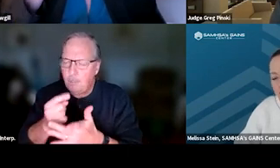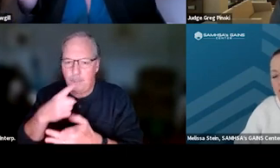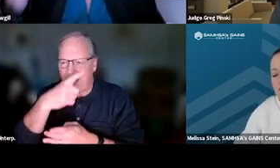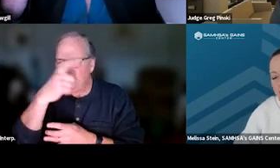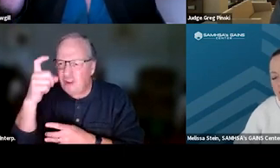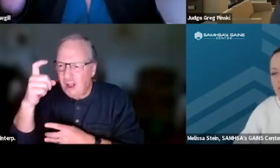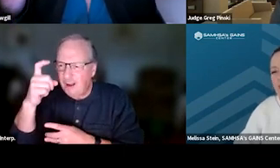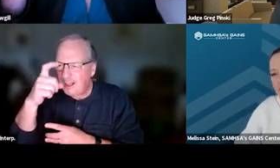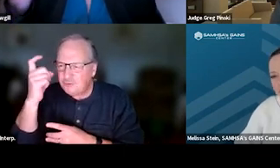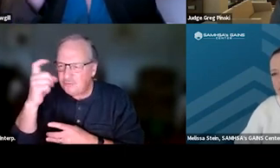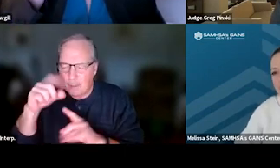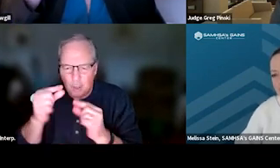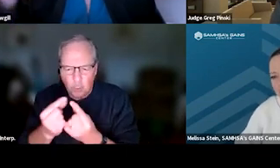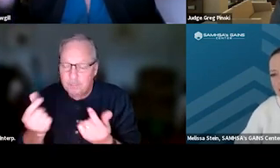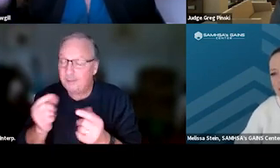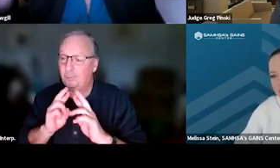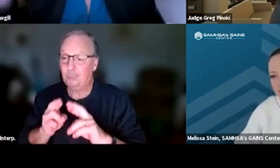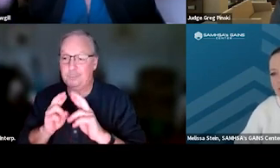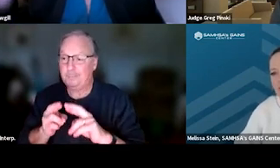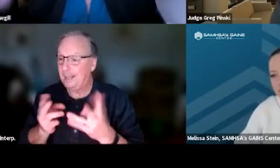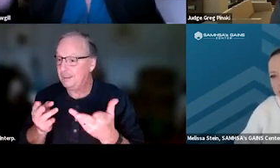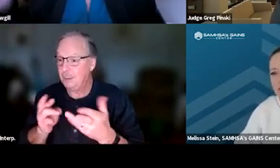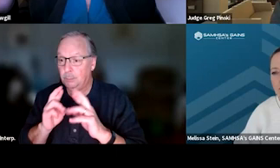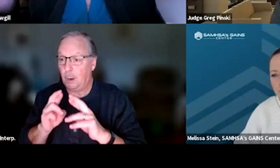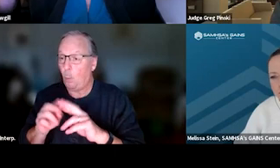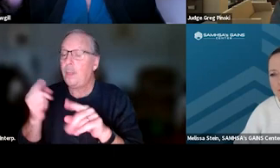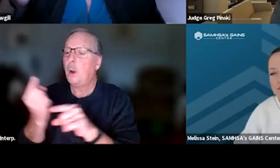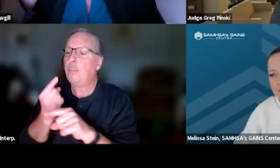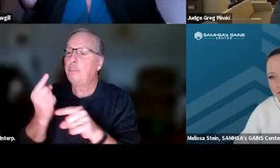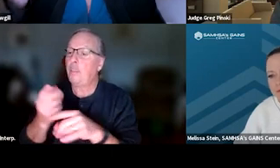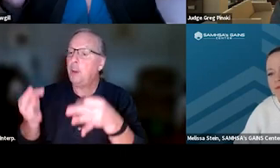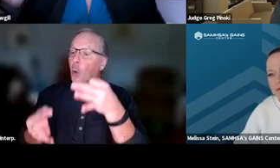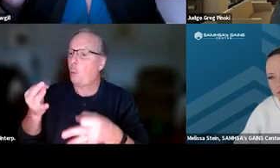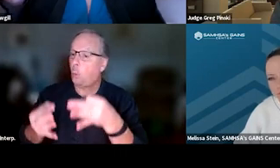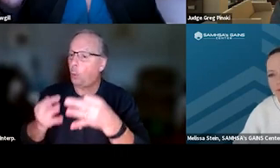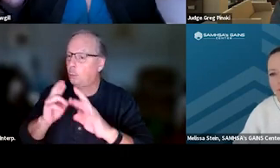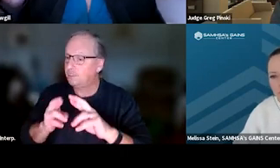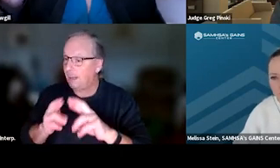maybe they need different responses. We're gonna respond with appropriate court responses. And if they're needing, you know, physical,